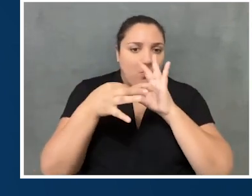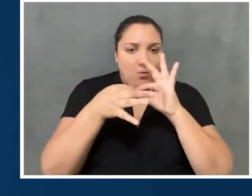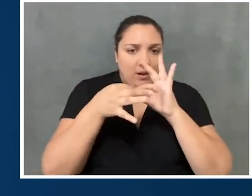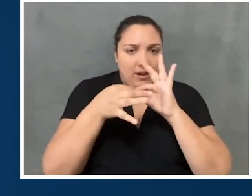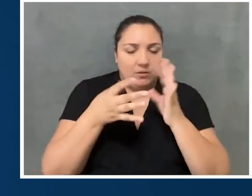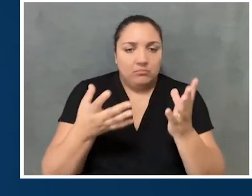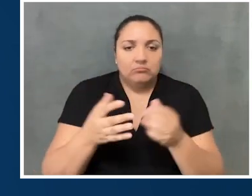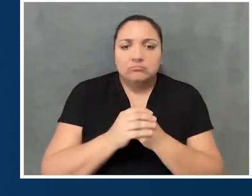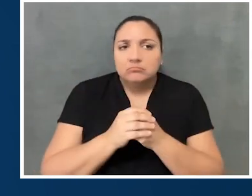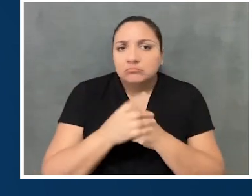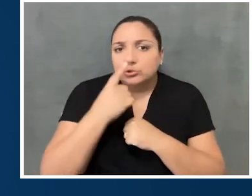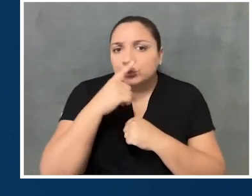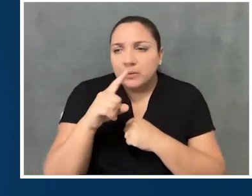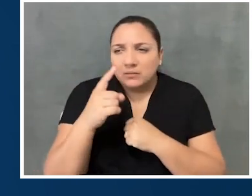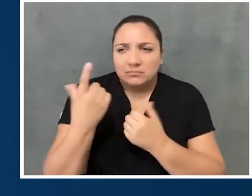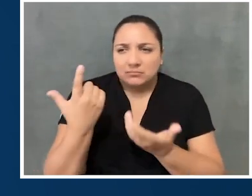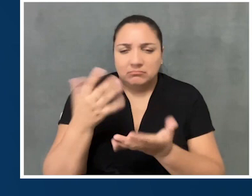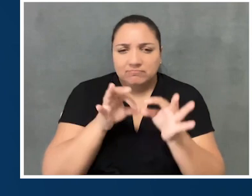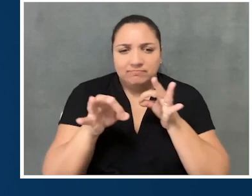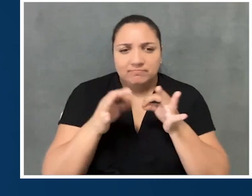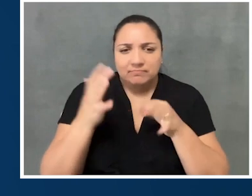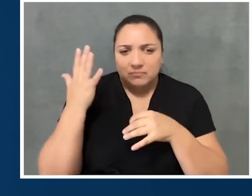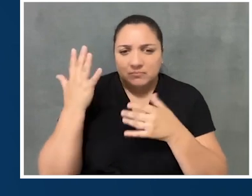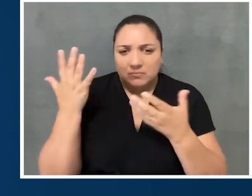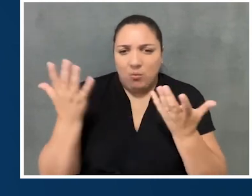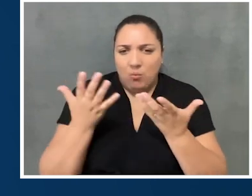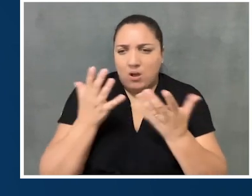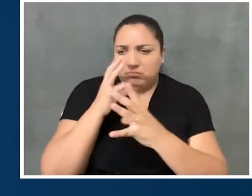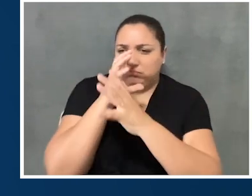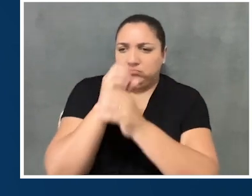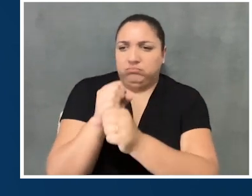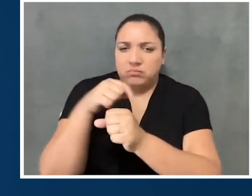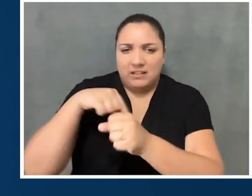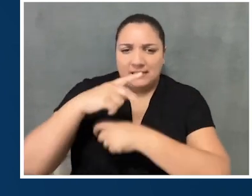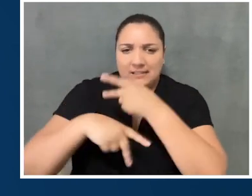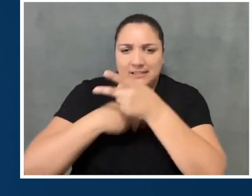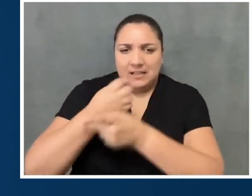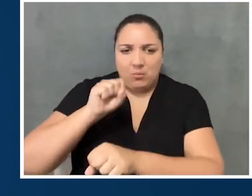Like, first, what attracted you to this type of position?